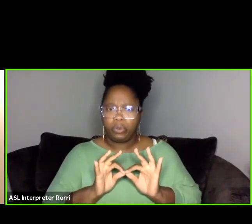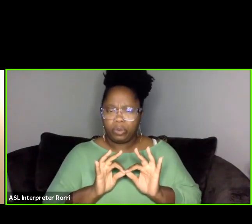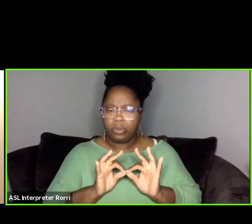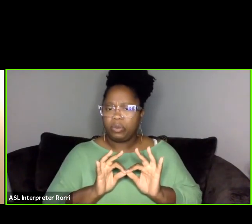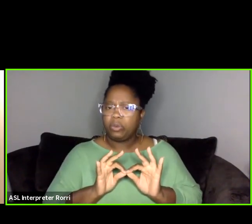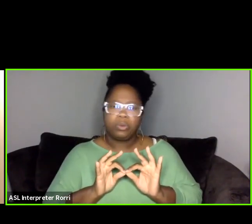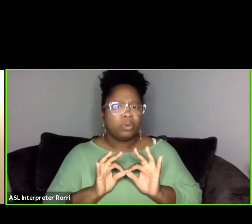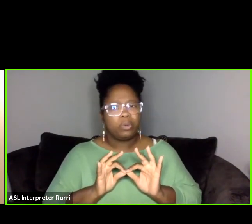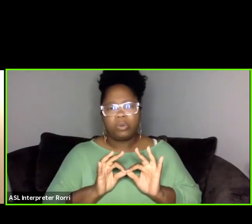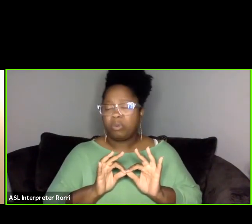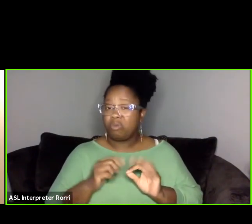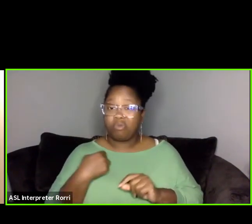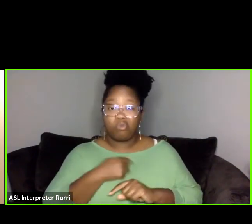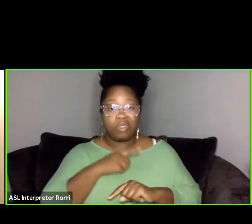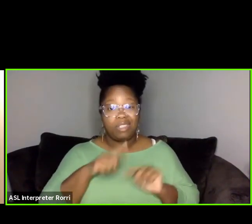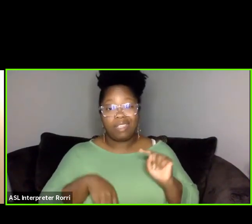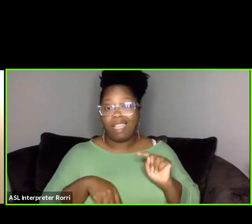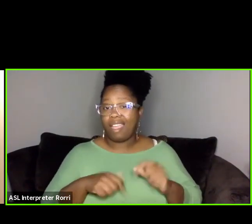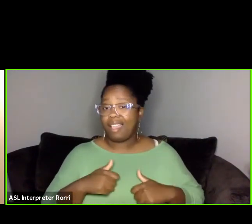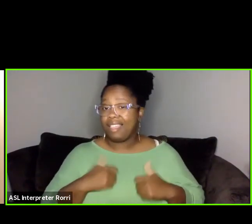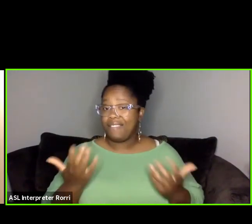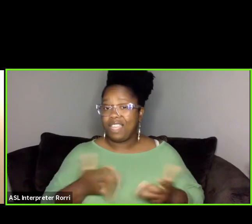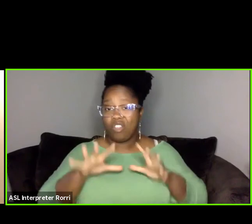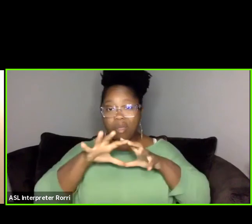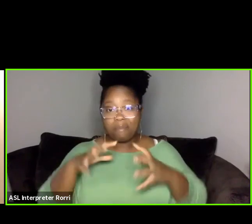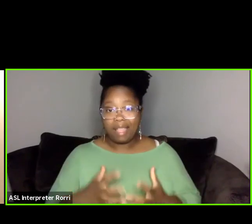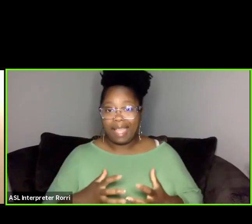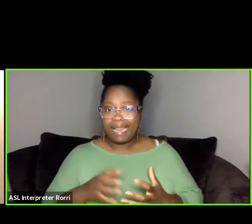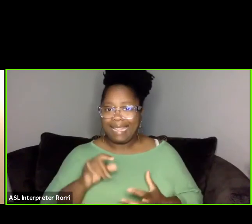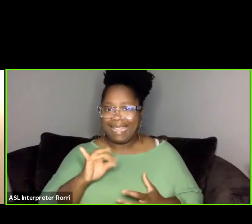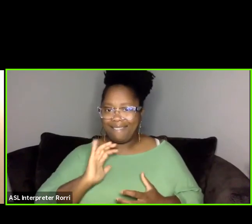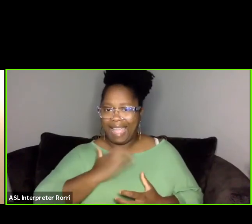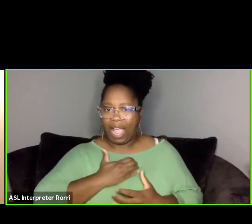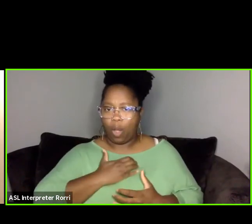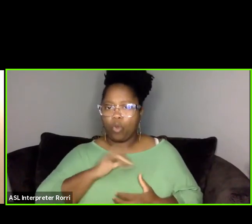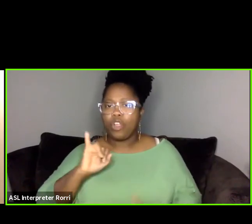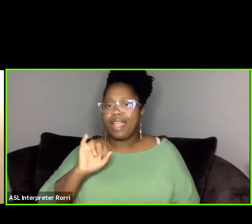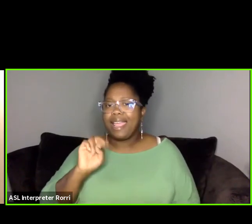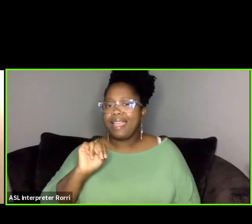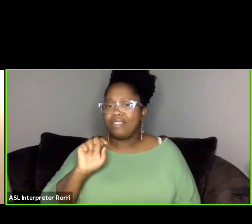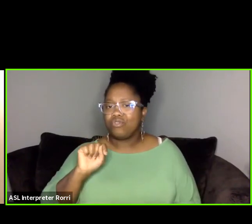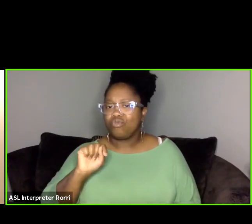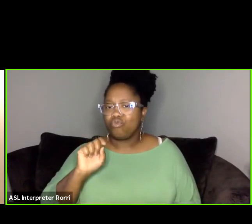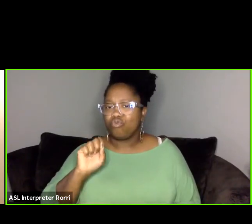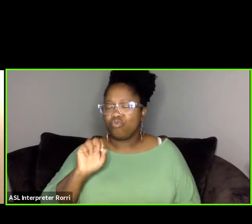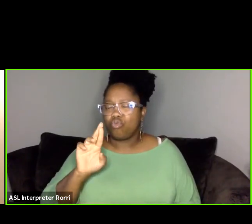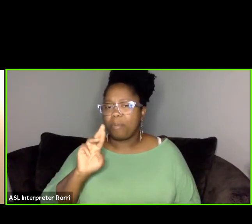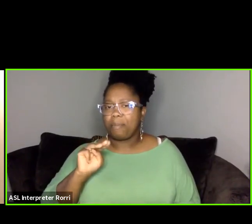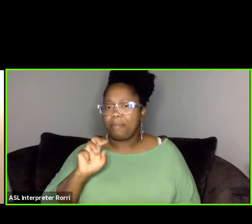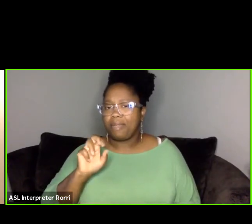you know, we can't be here on the planet if our instrument isn't in shape to be able to be here.